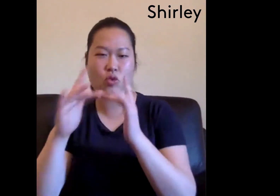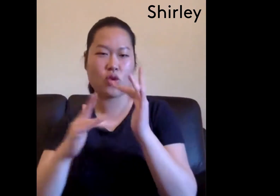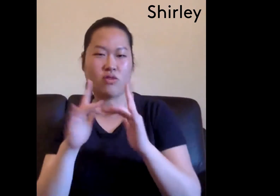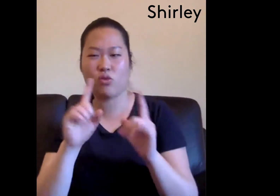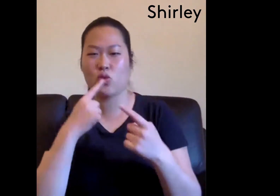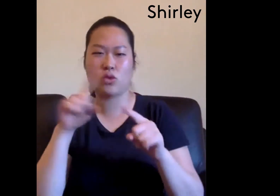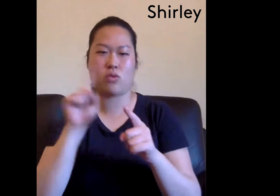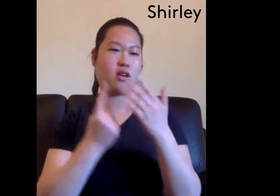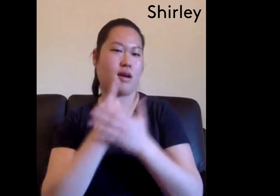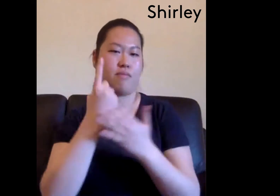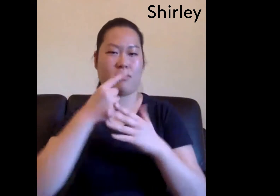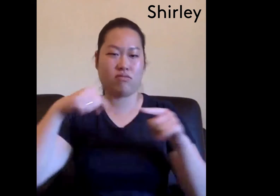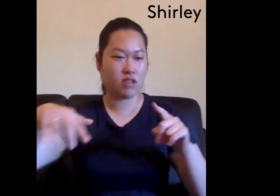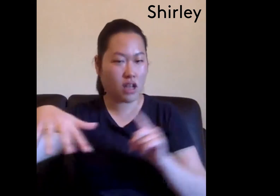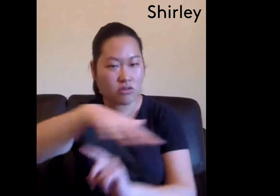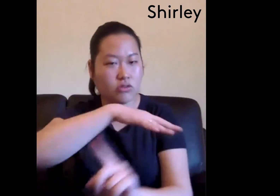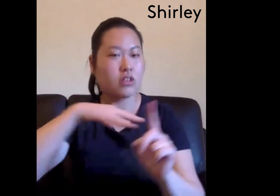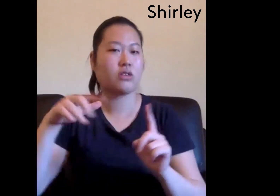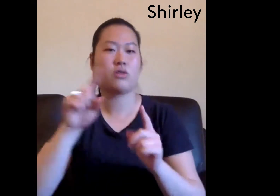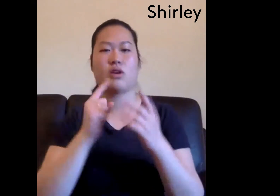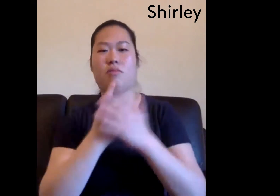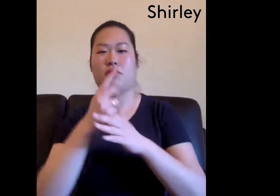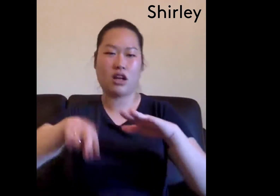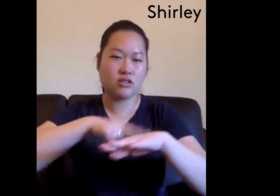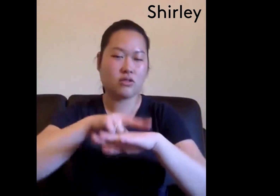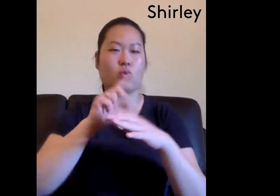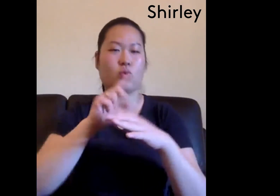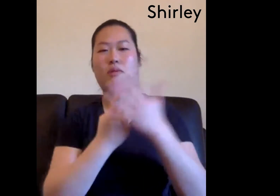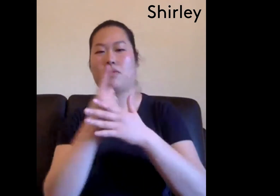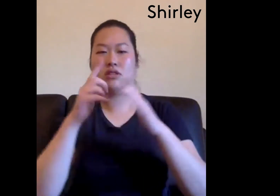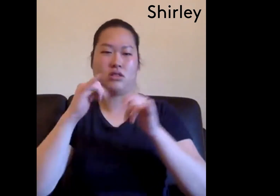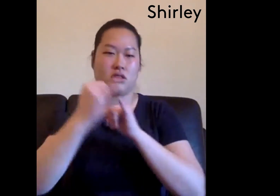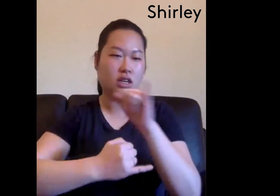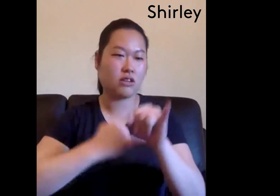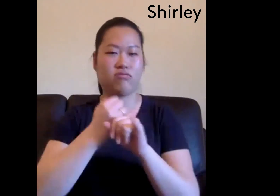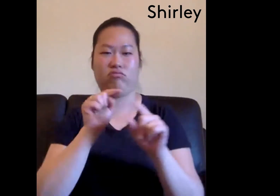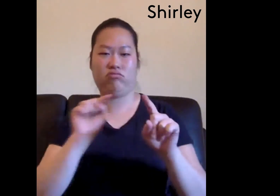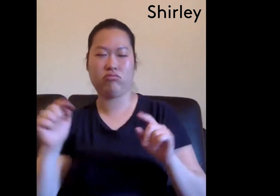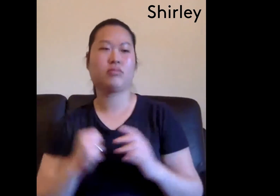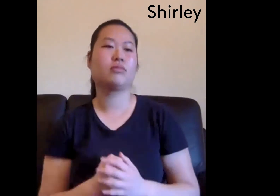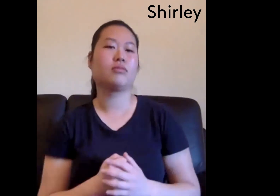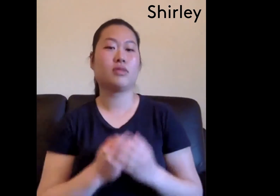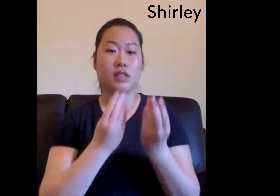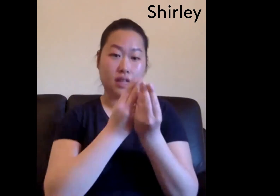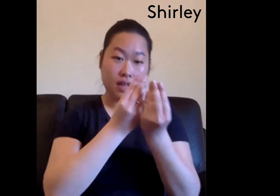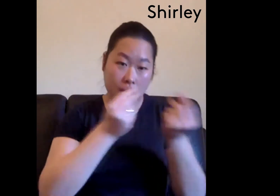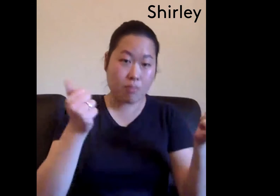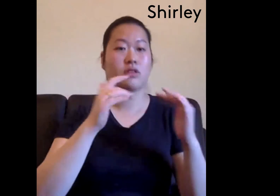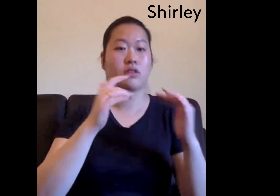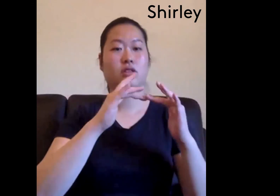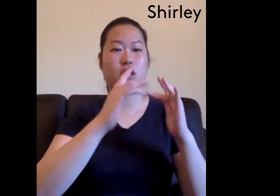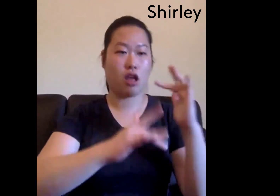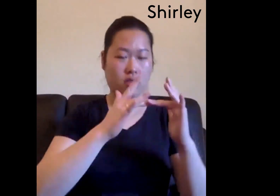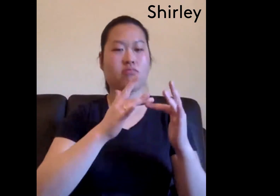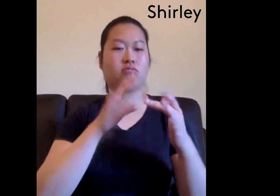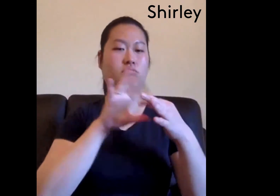And I like to access my news online to see what's happening around the world. What's happening around? Australia? What's happening everywhere? Um